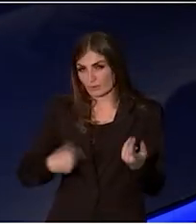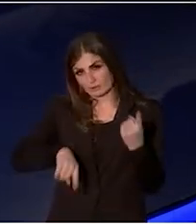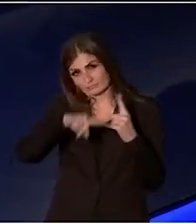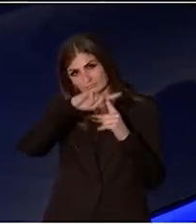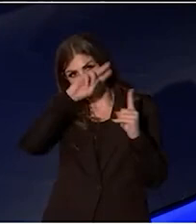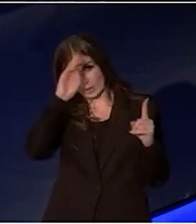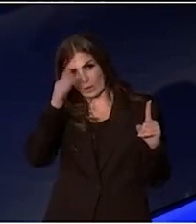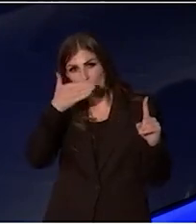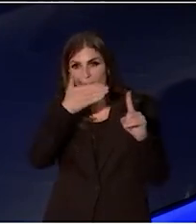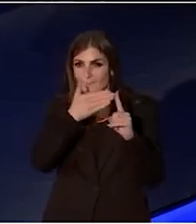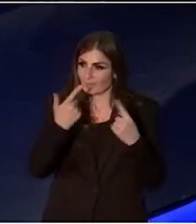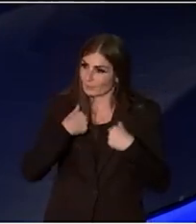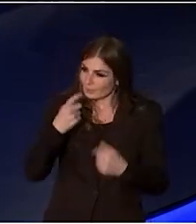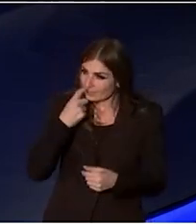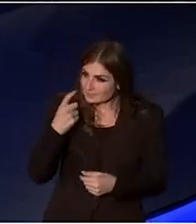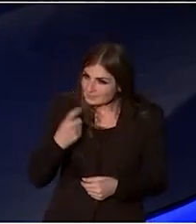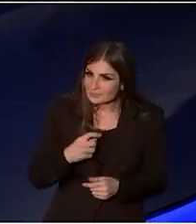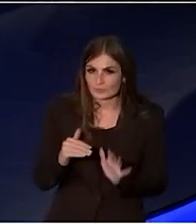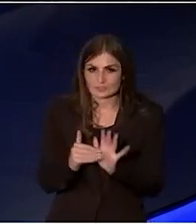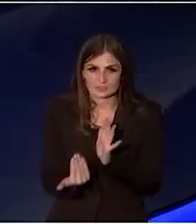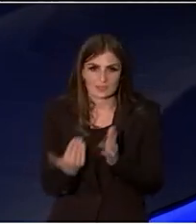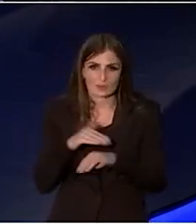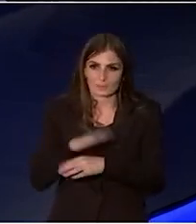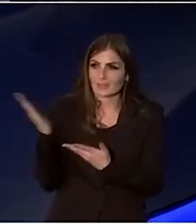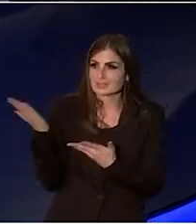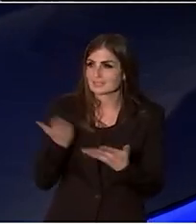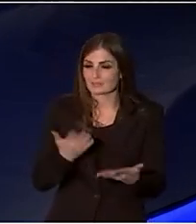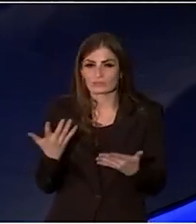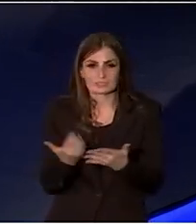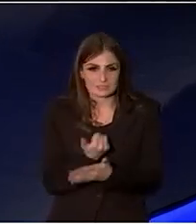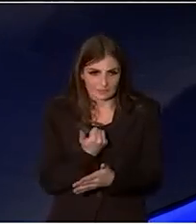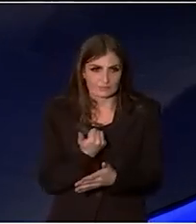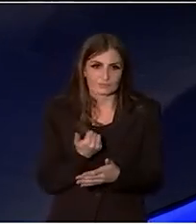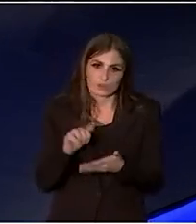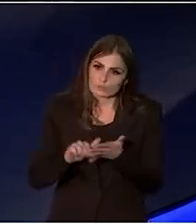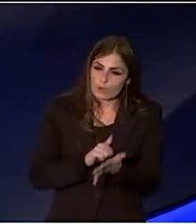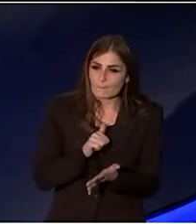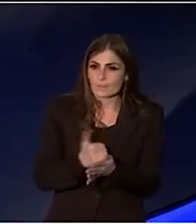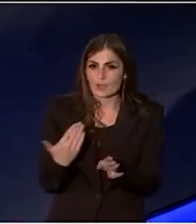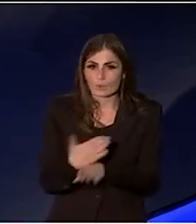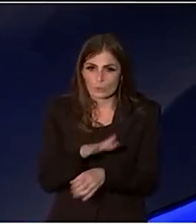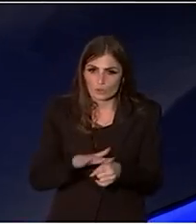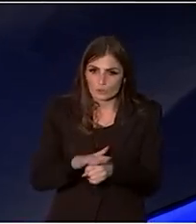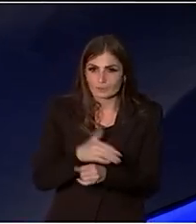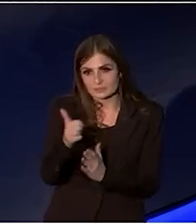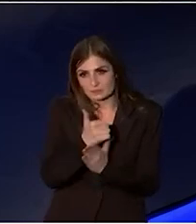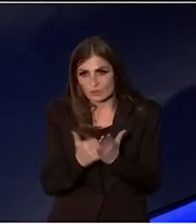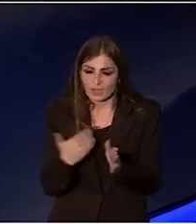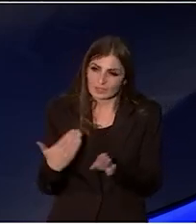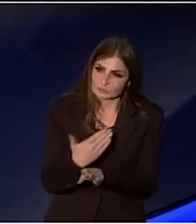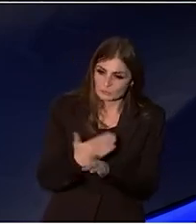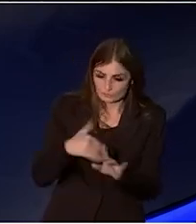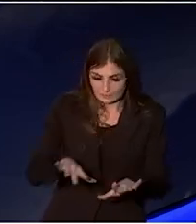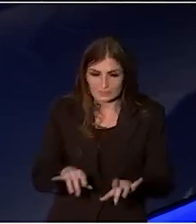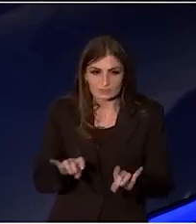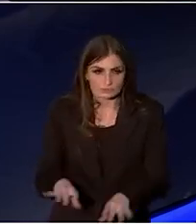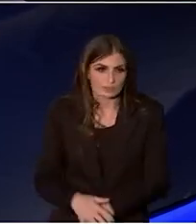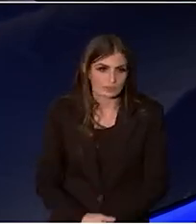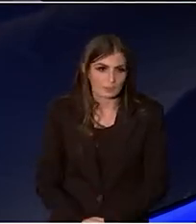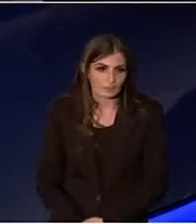we are serious now about delivering safe, proper workplaces for arts workers in Australia.